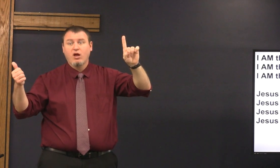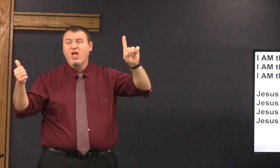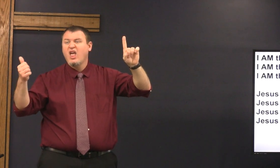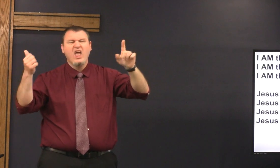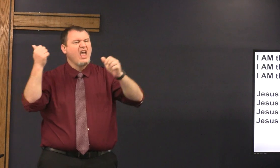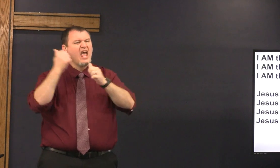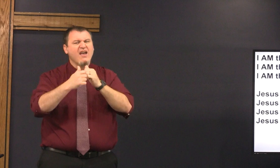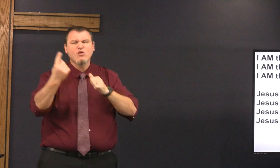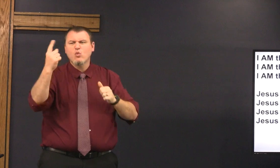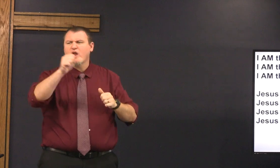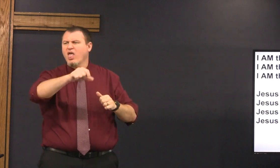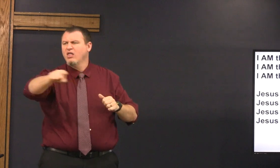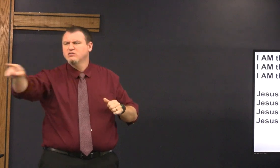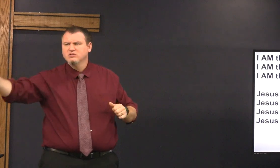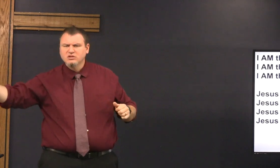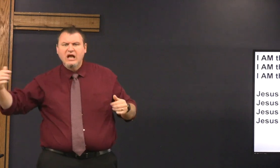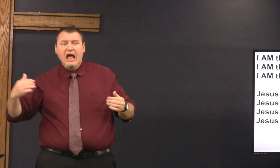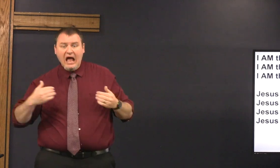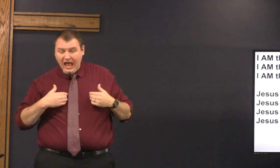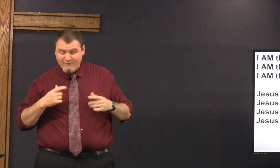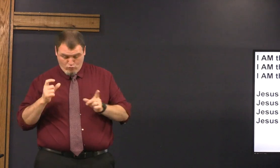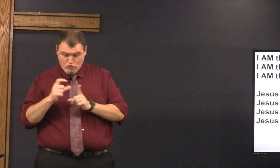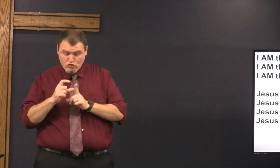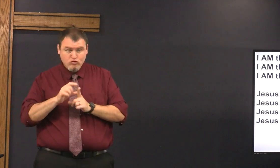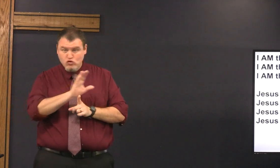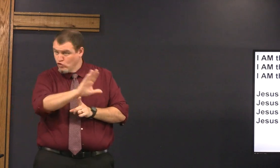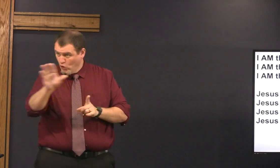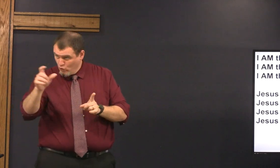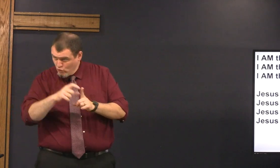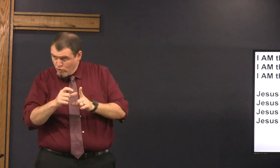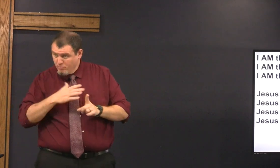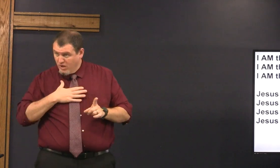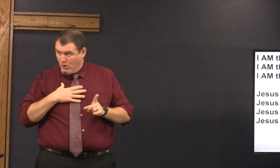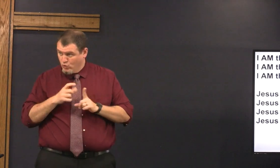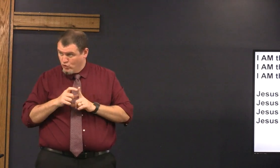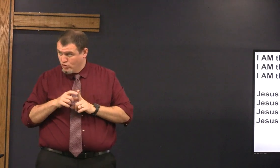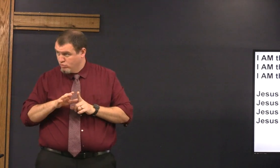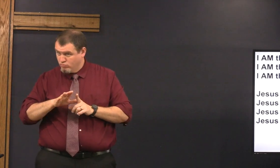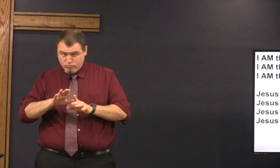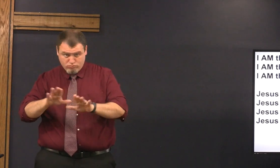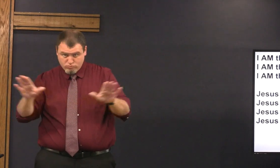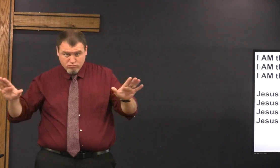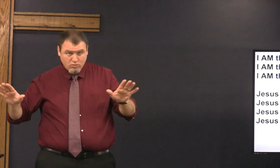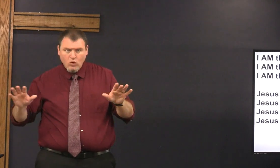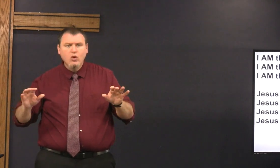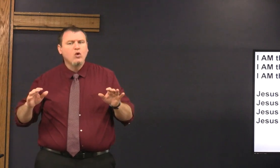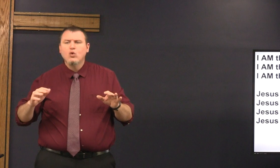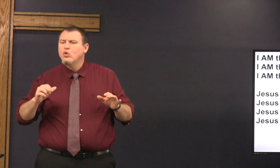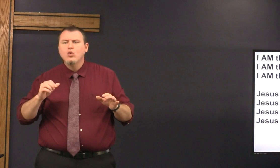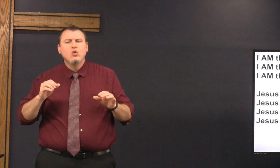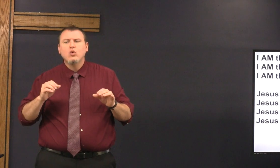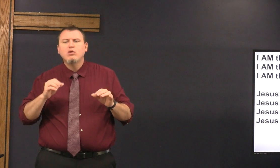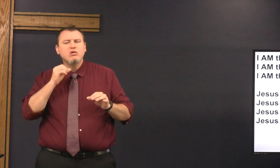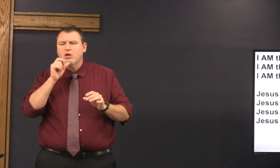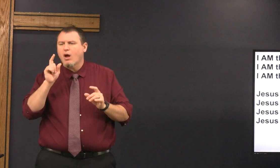nothing else everyone else you know you're you have words I have words